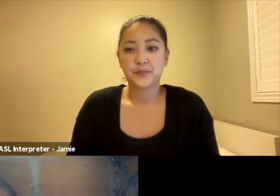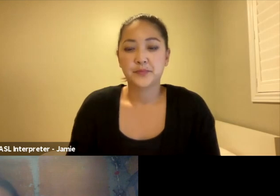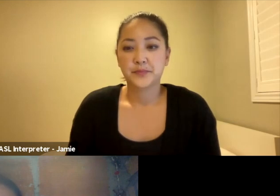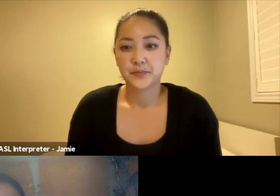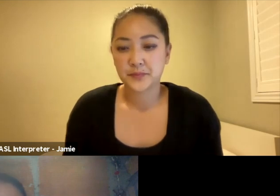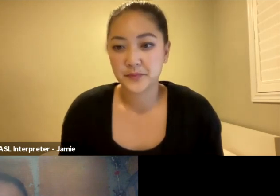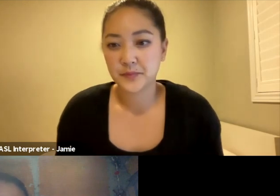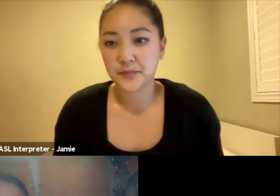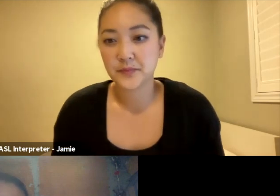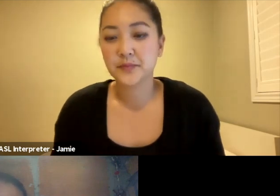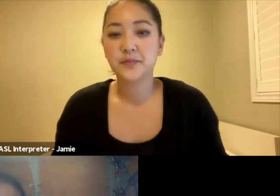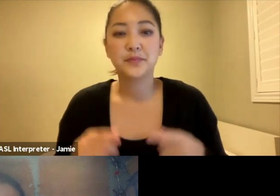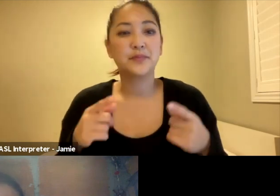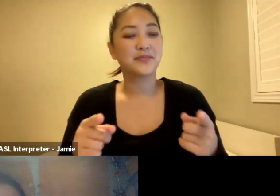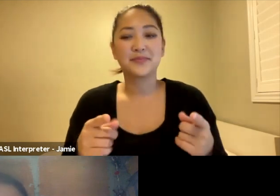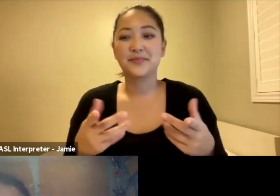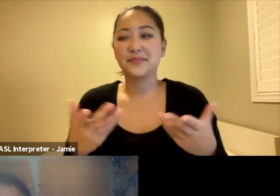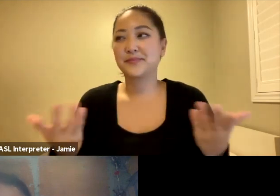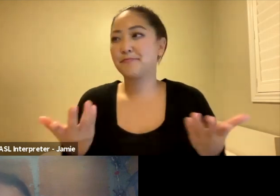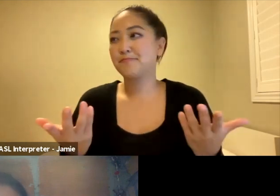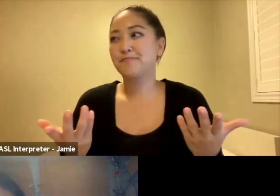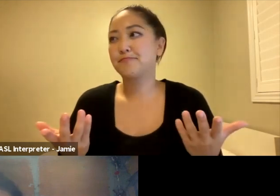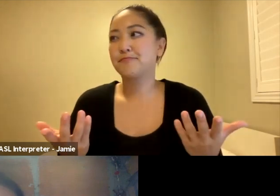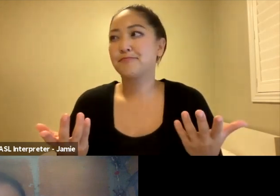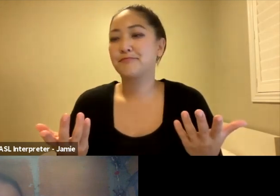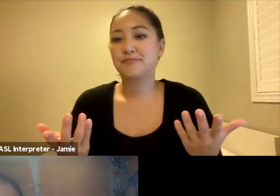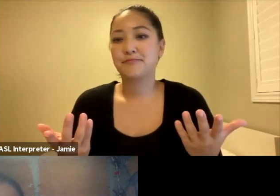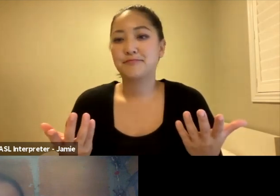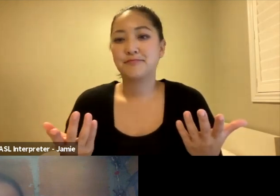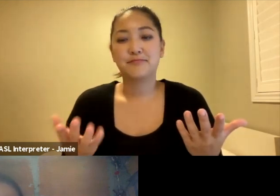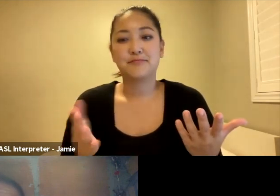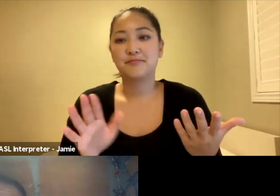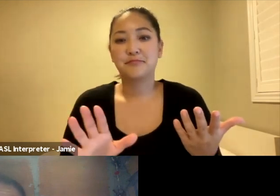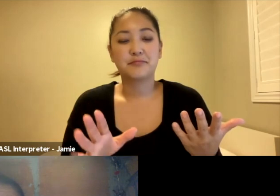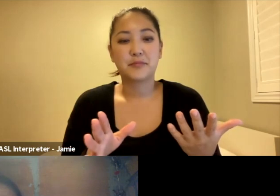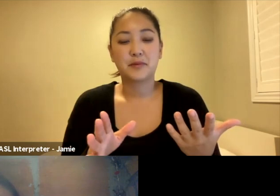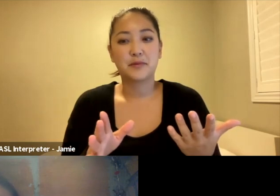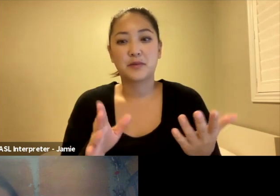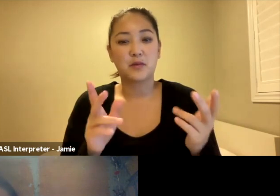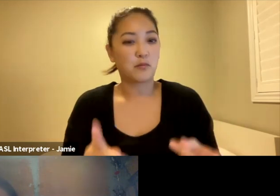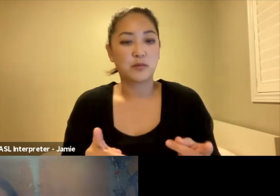"or an anthropological or this is just the perception of a person who was there." And...